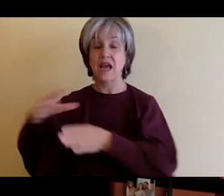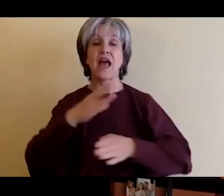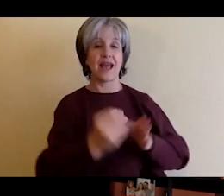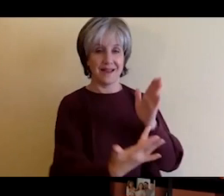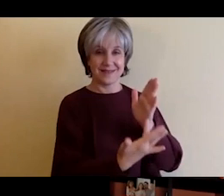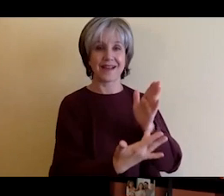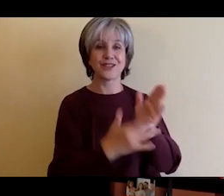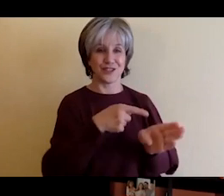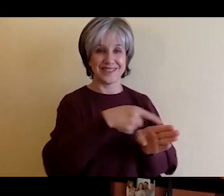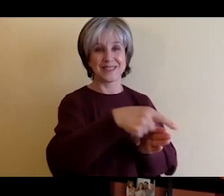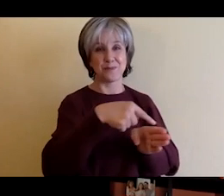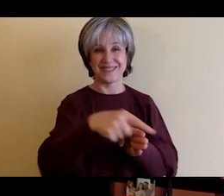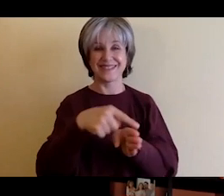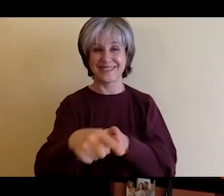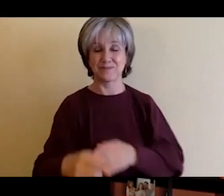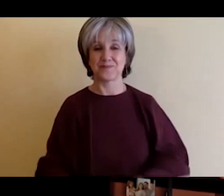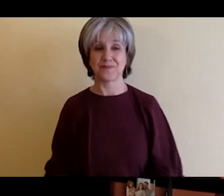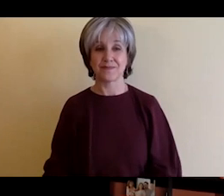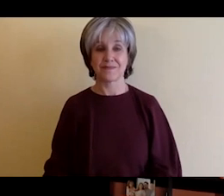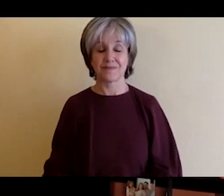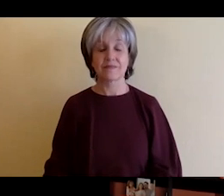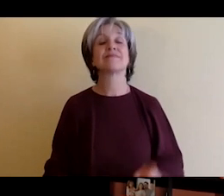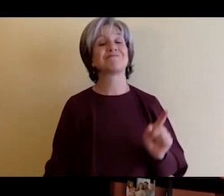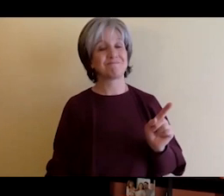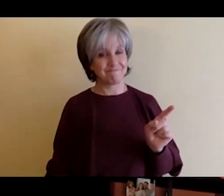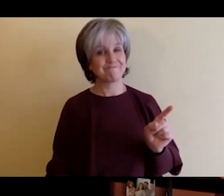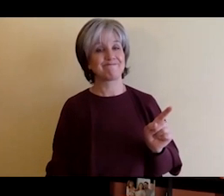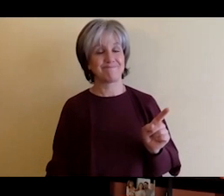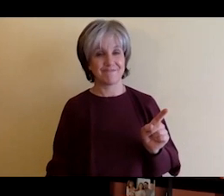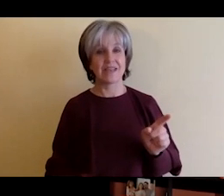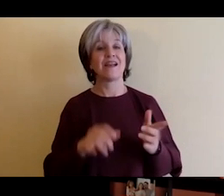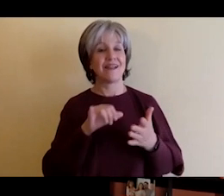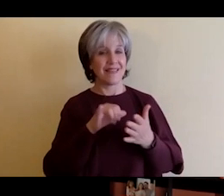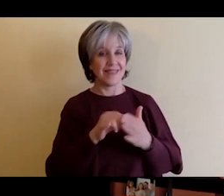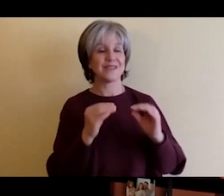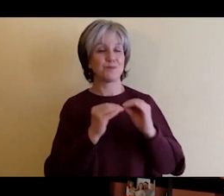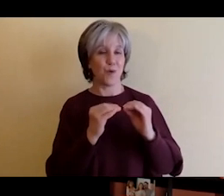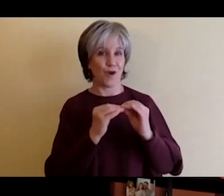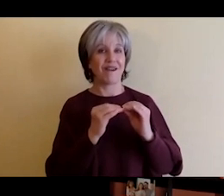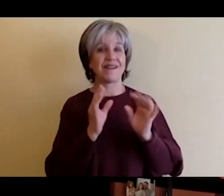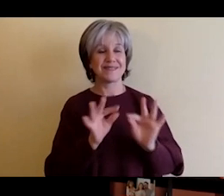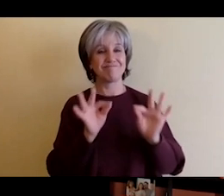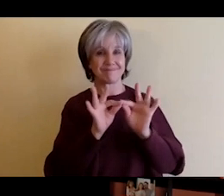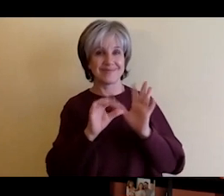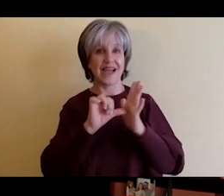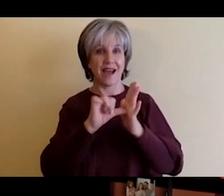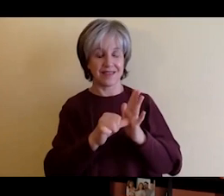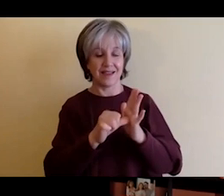highlight I think as we continue to talk to more and more faculty perspective faculty members who are interdisciplinary I think the thoughts